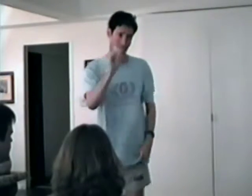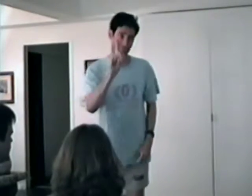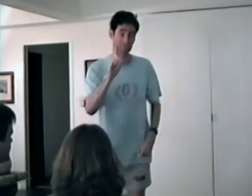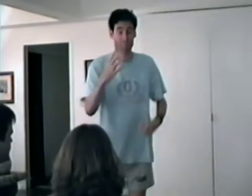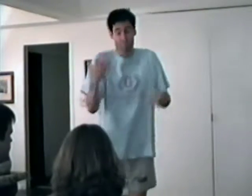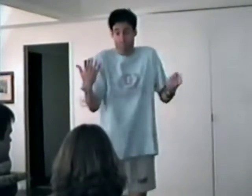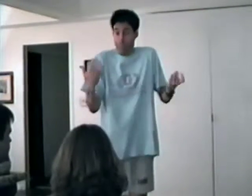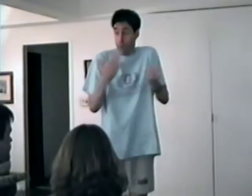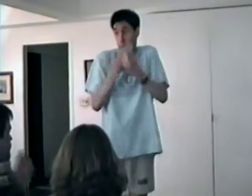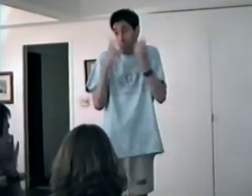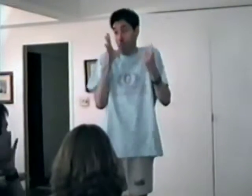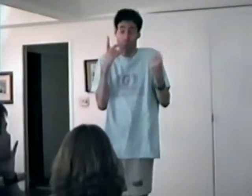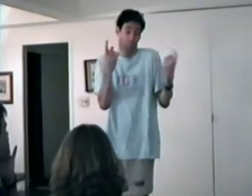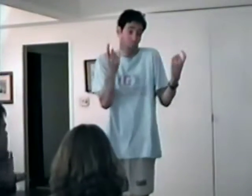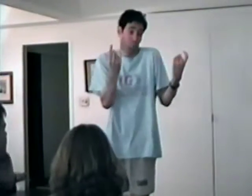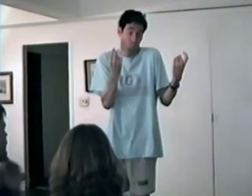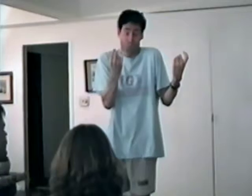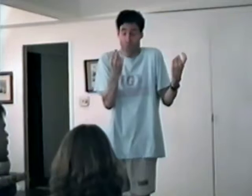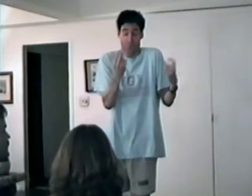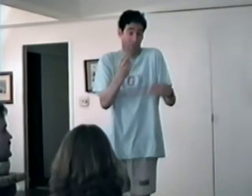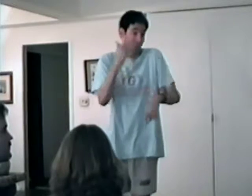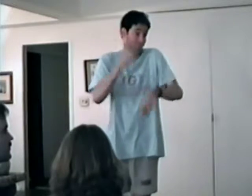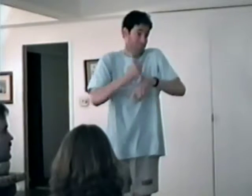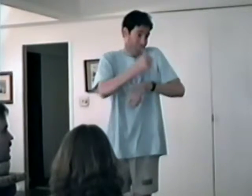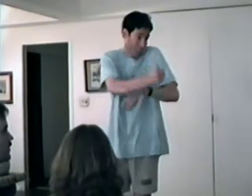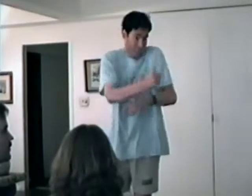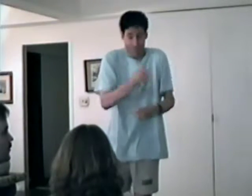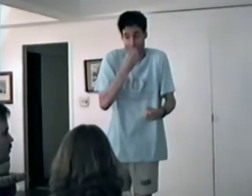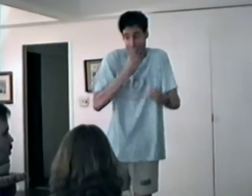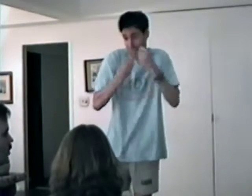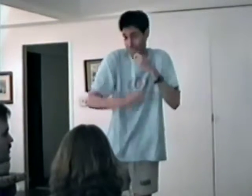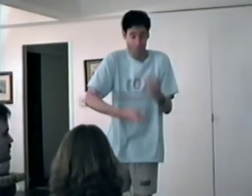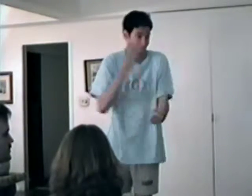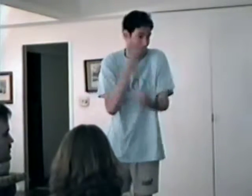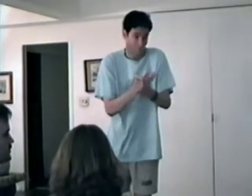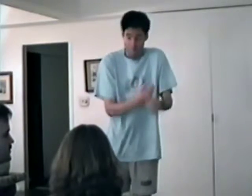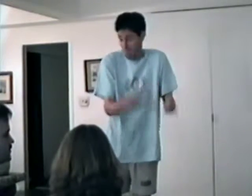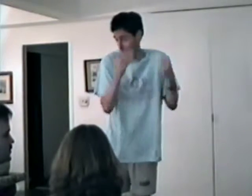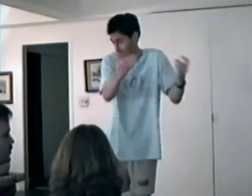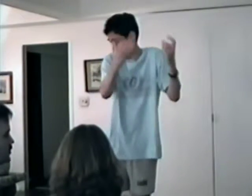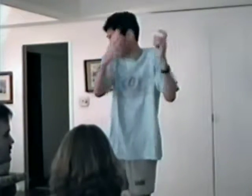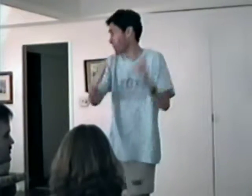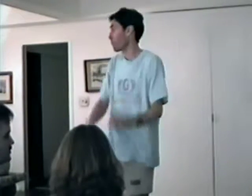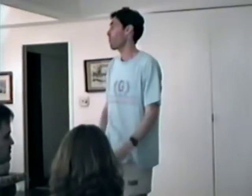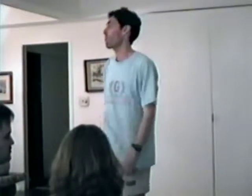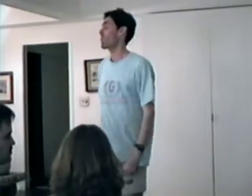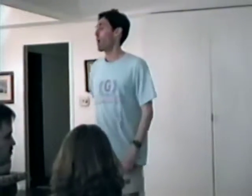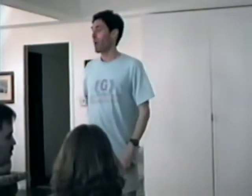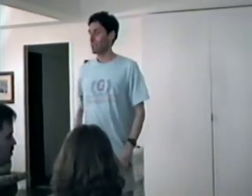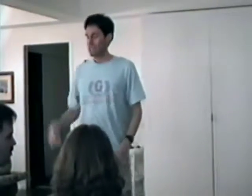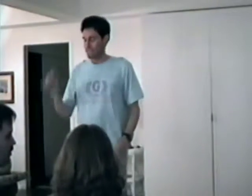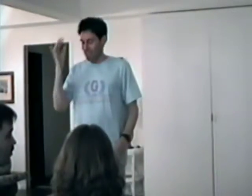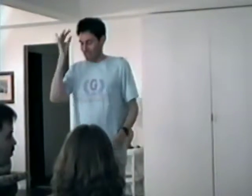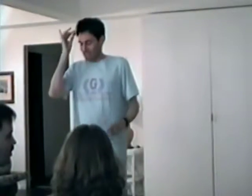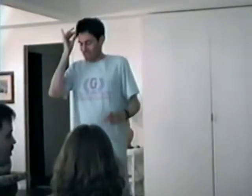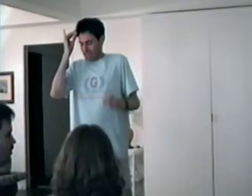so damp and rich a cake-